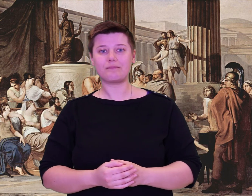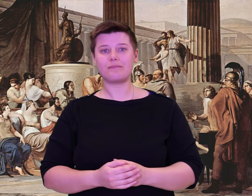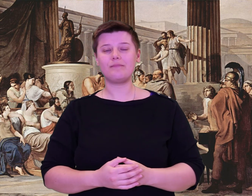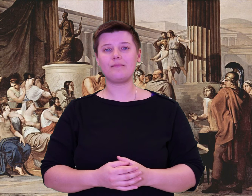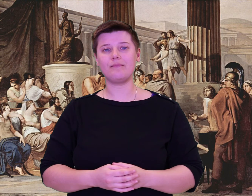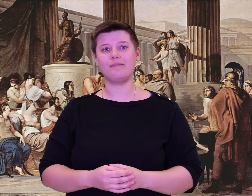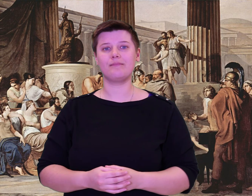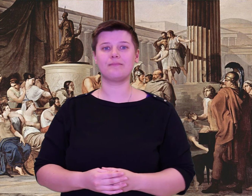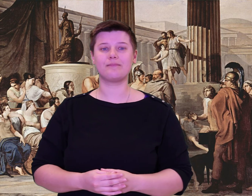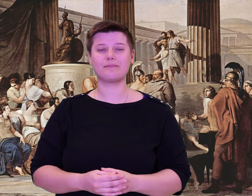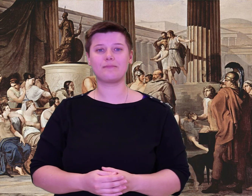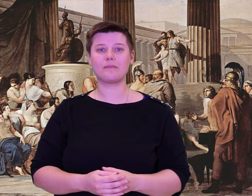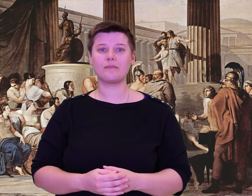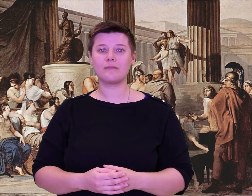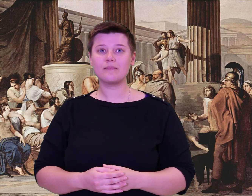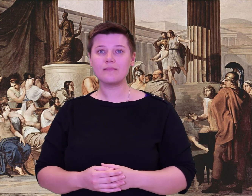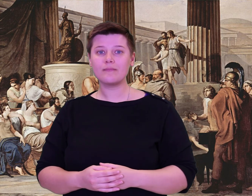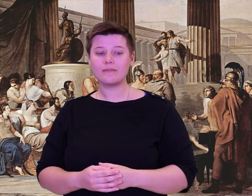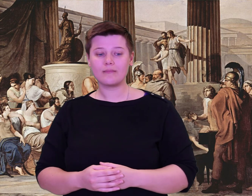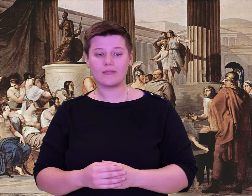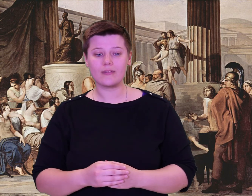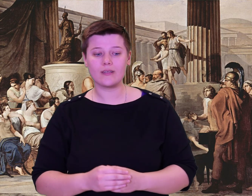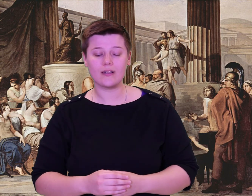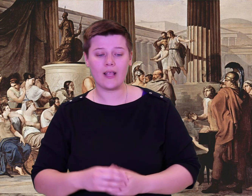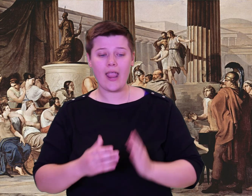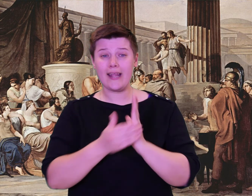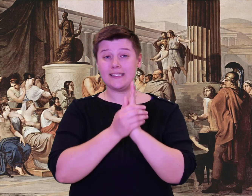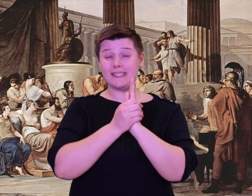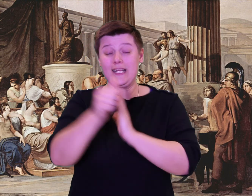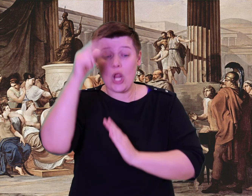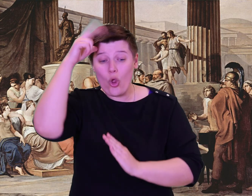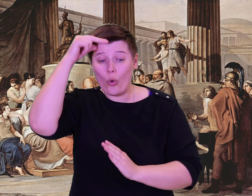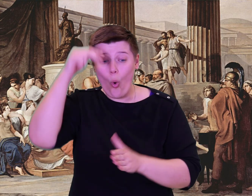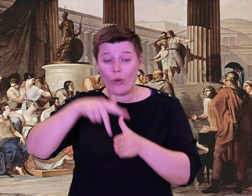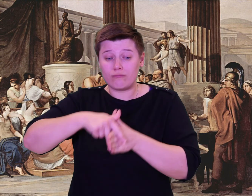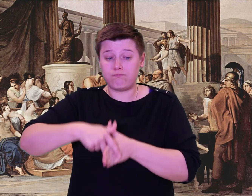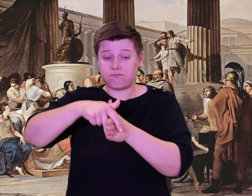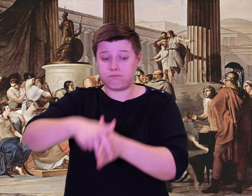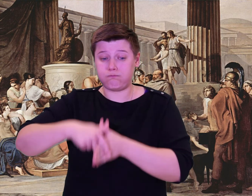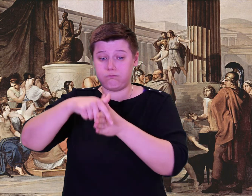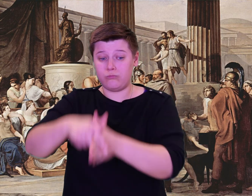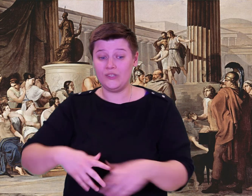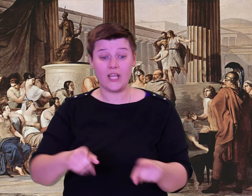The Cicones called out to neighbors on the mainland, who were strong and